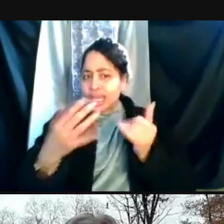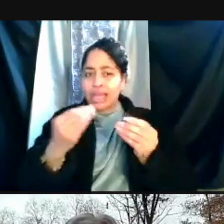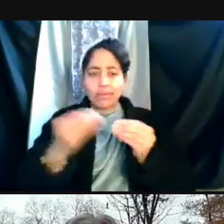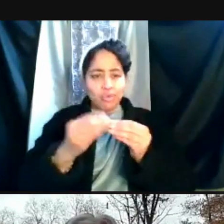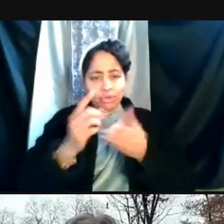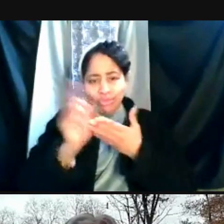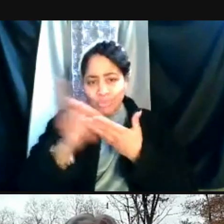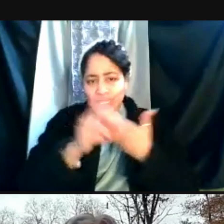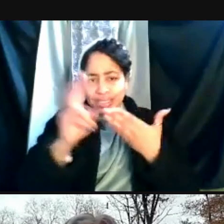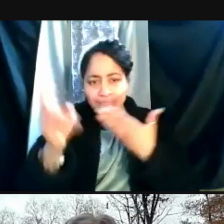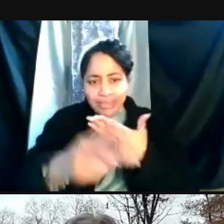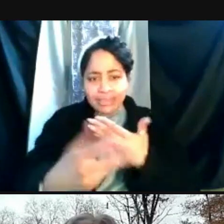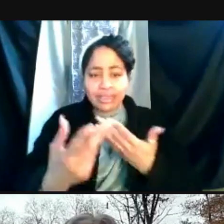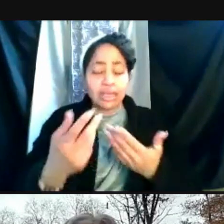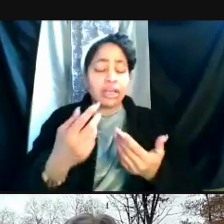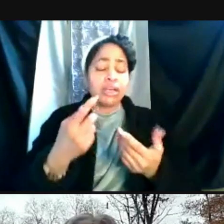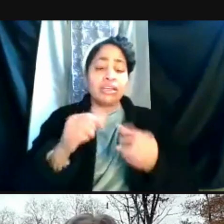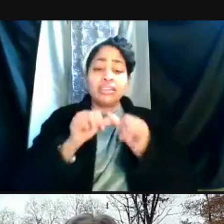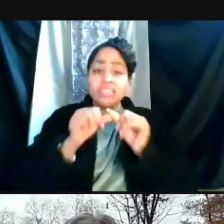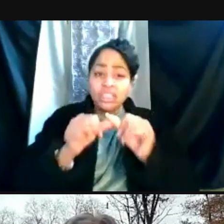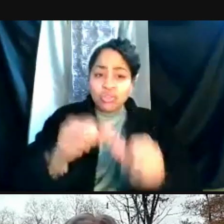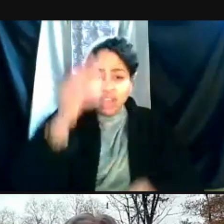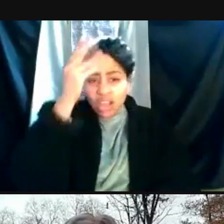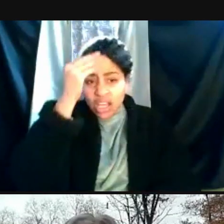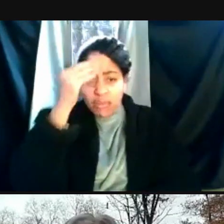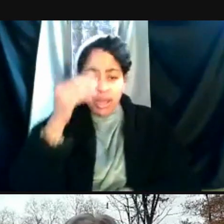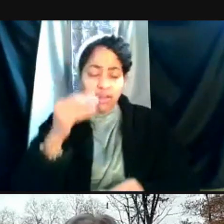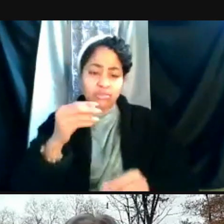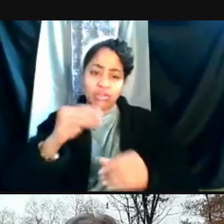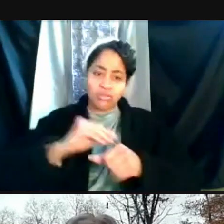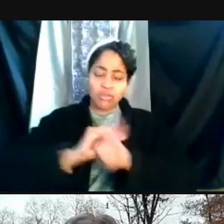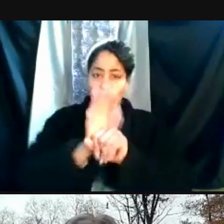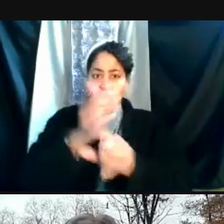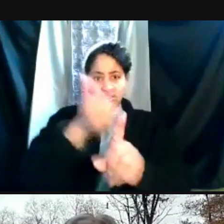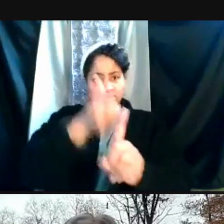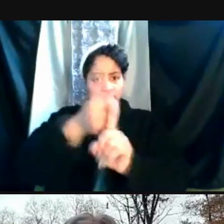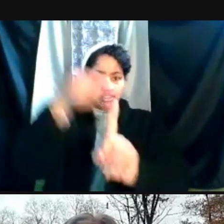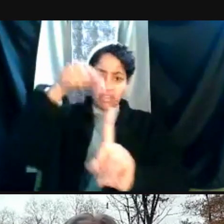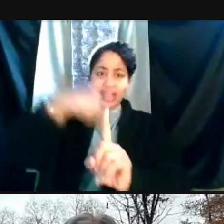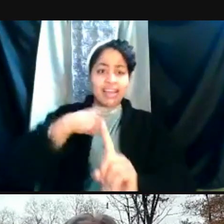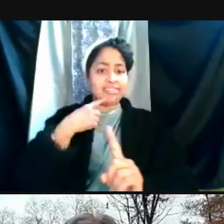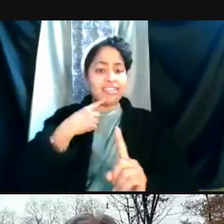We continue to think about COVID front and center. And I say it every week, but it's not the only risk